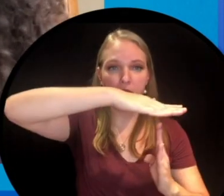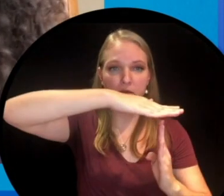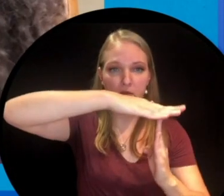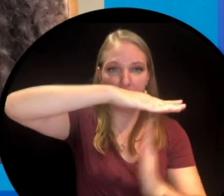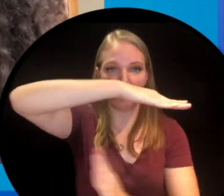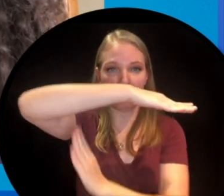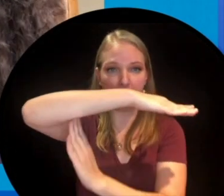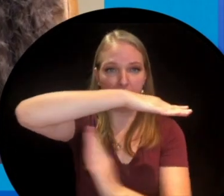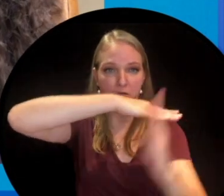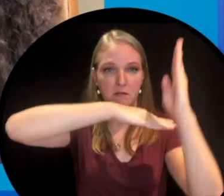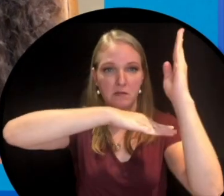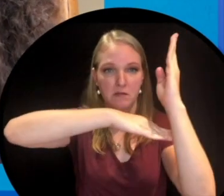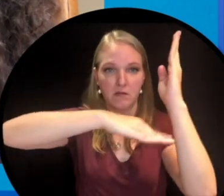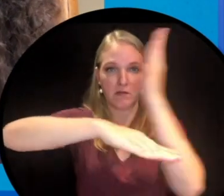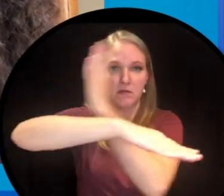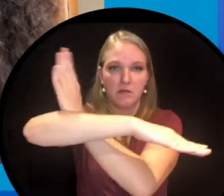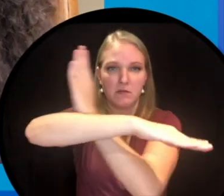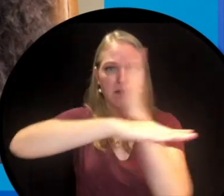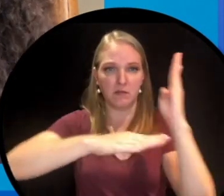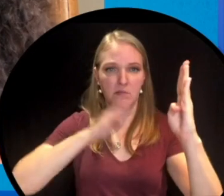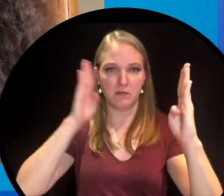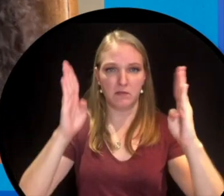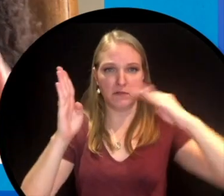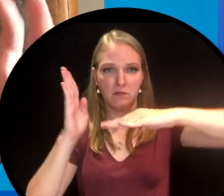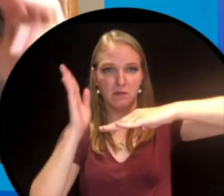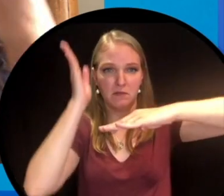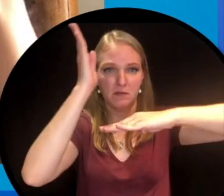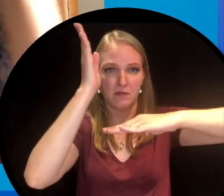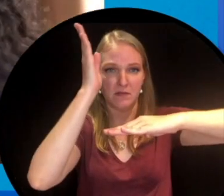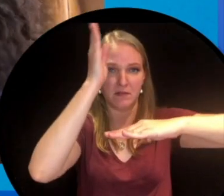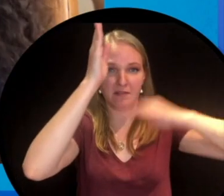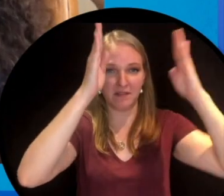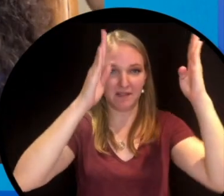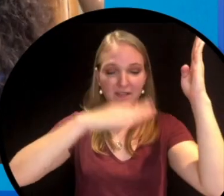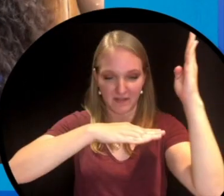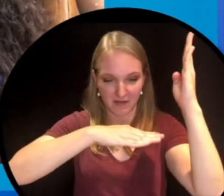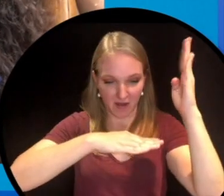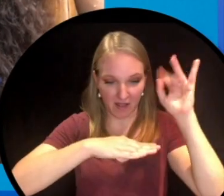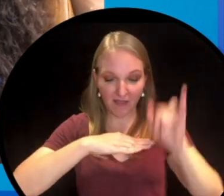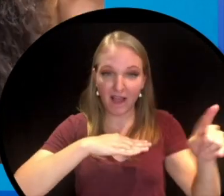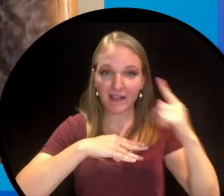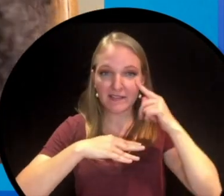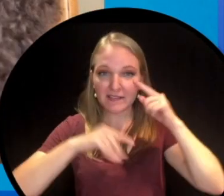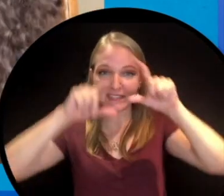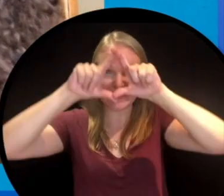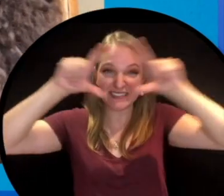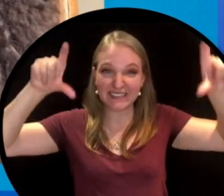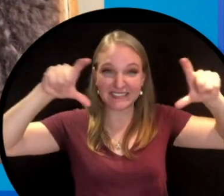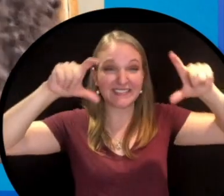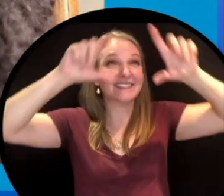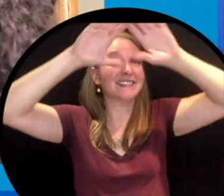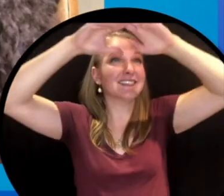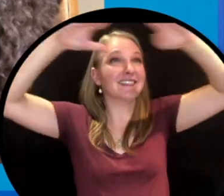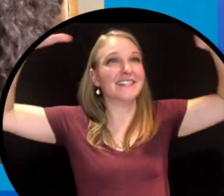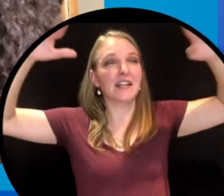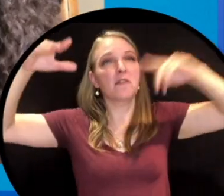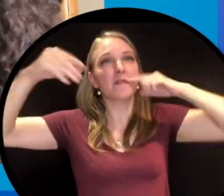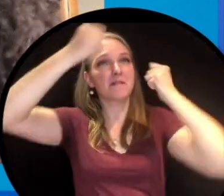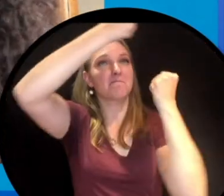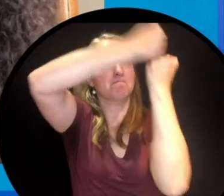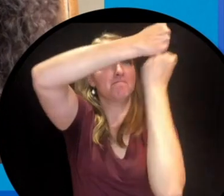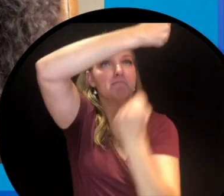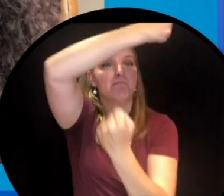strong. Strong enough to hold up an entire ceiling like this convention centre ceiling in Baltimore.